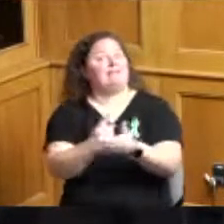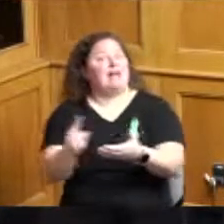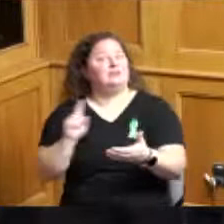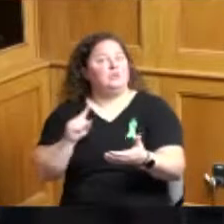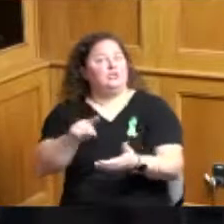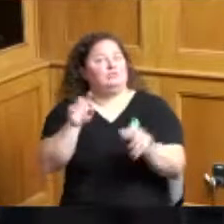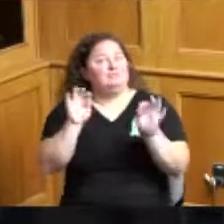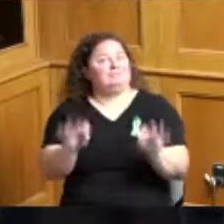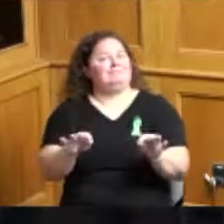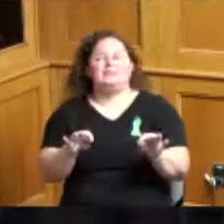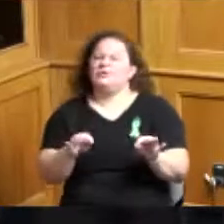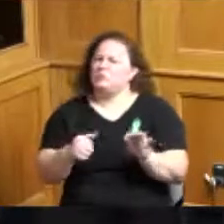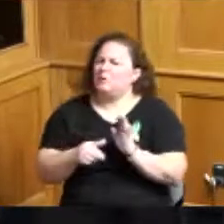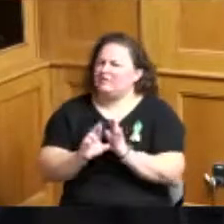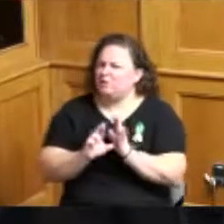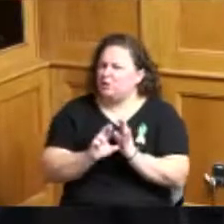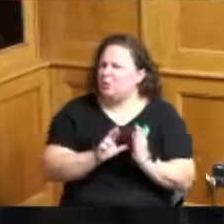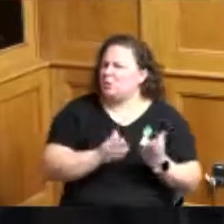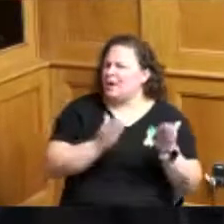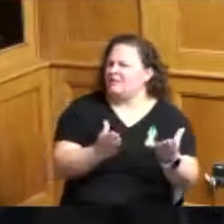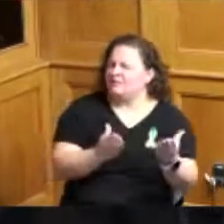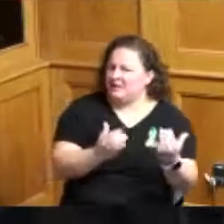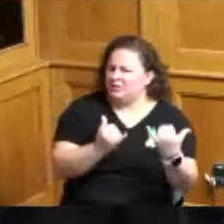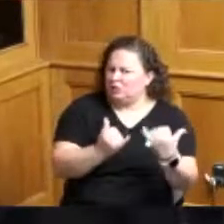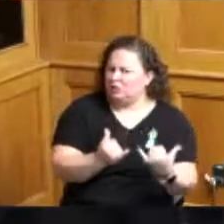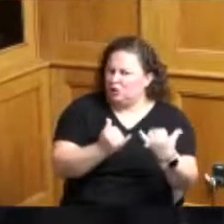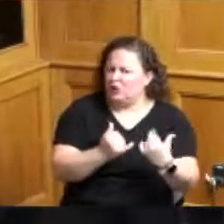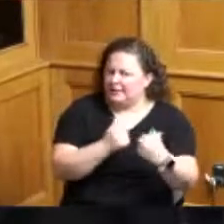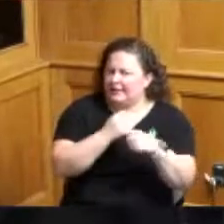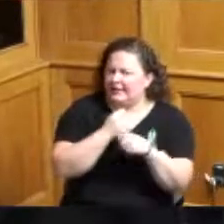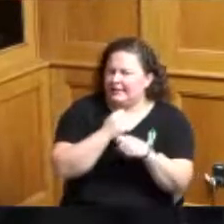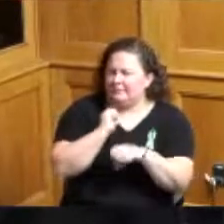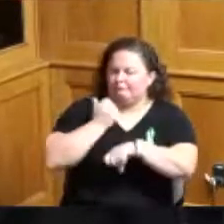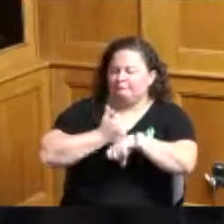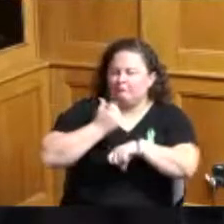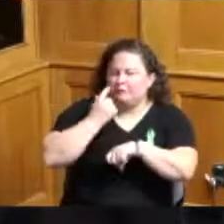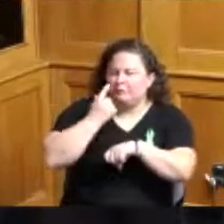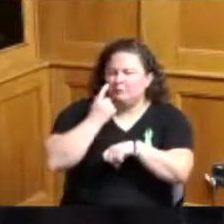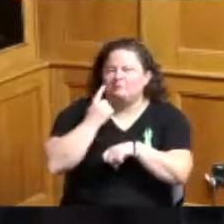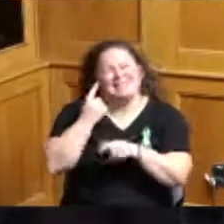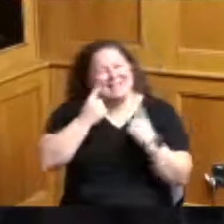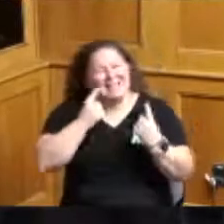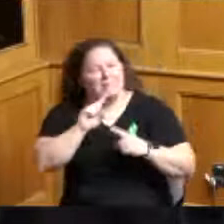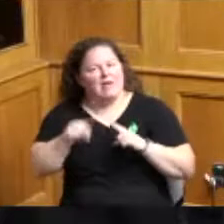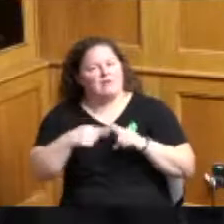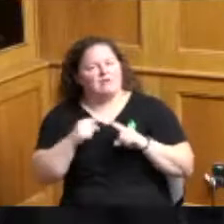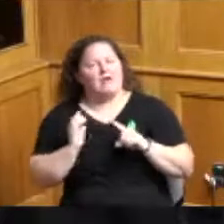the recommendations that you currently have made to consider special interests and teen parents